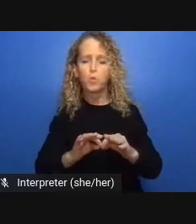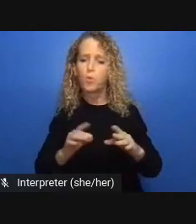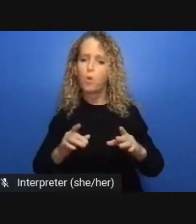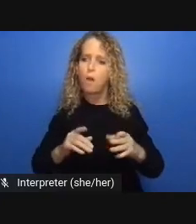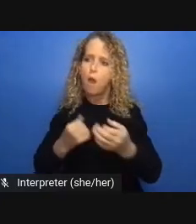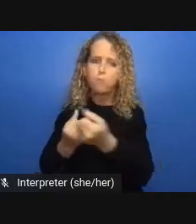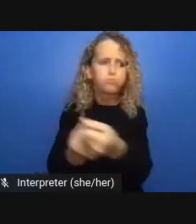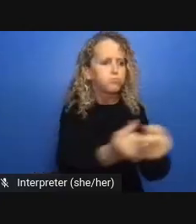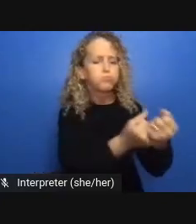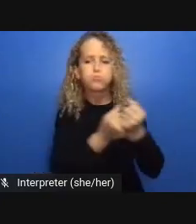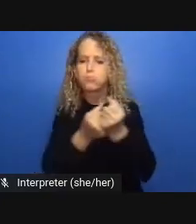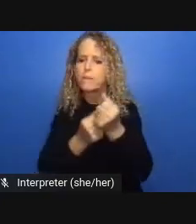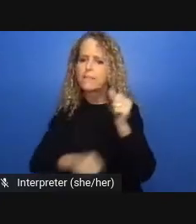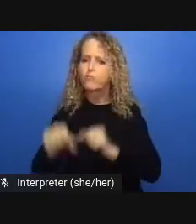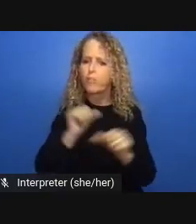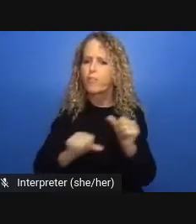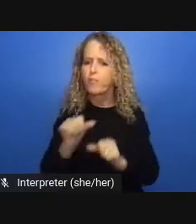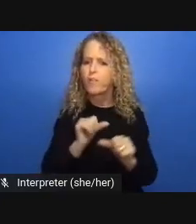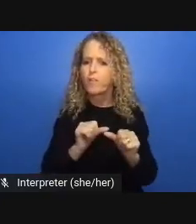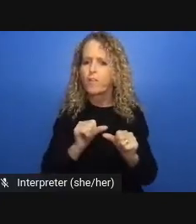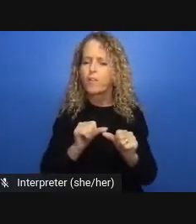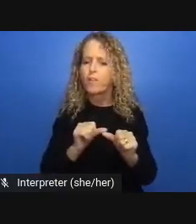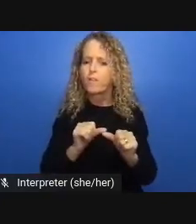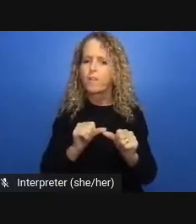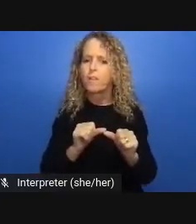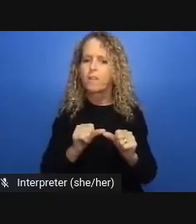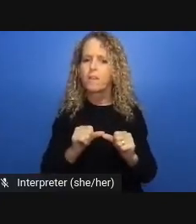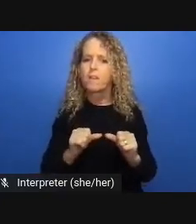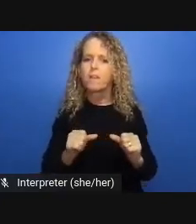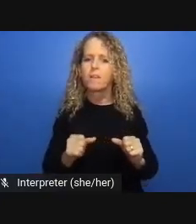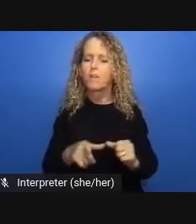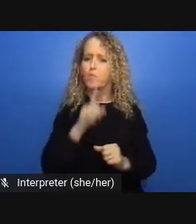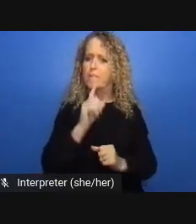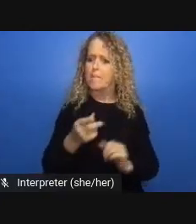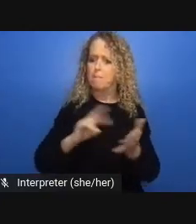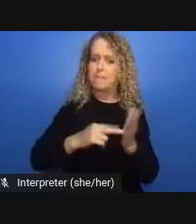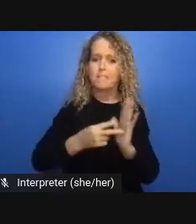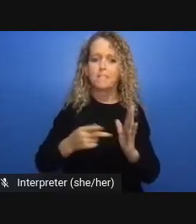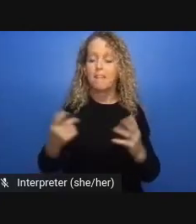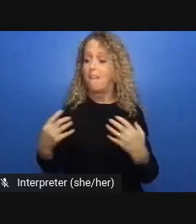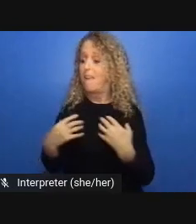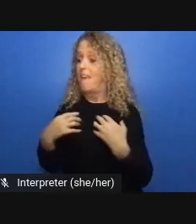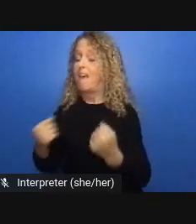those pre-existing gaps and we saw that those responses are actually responses